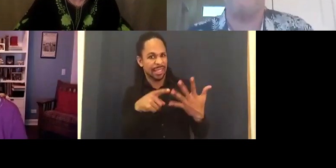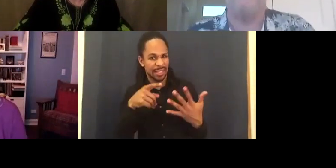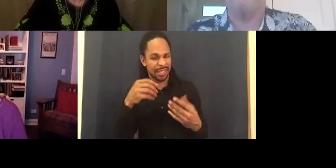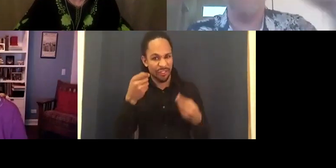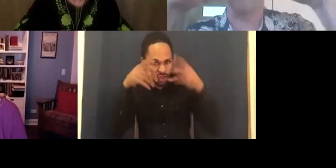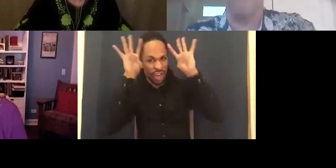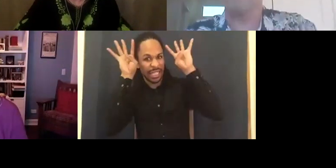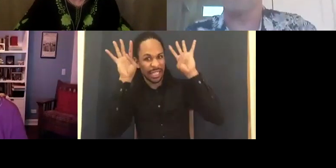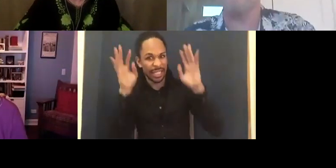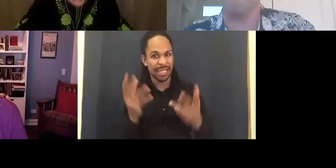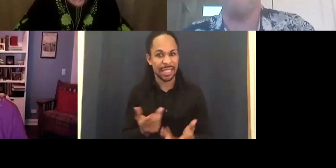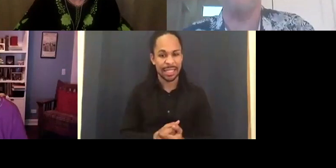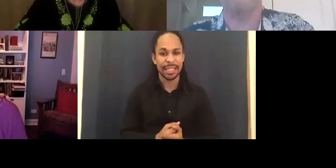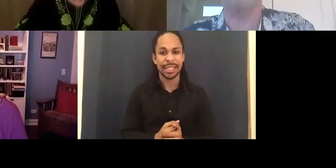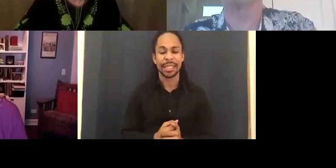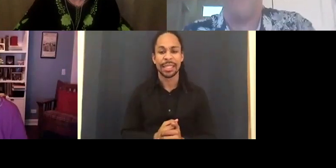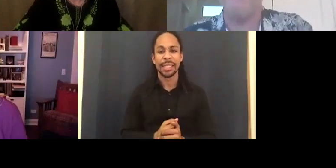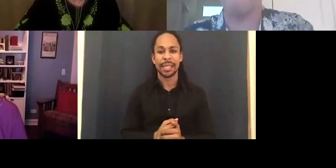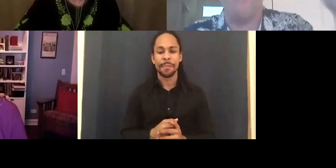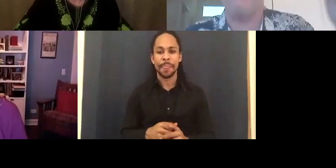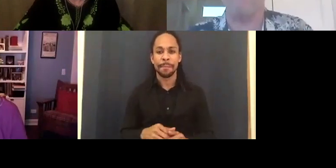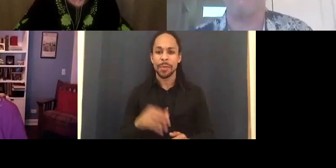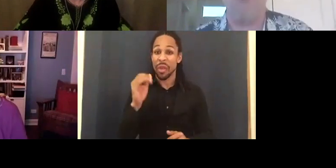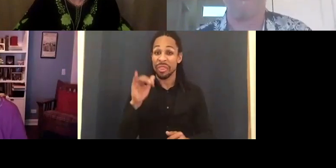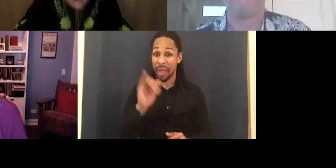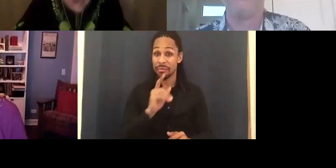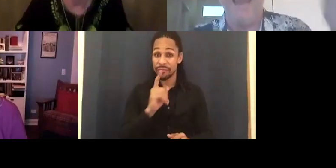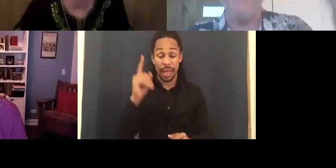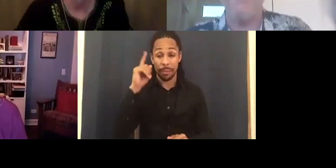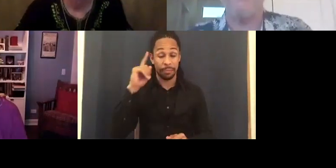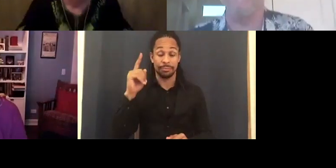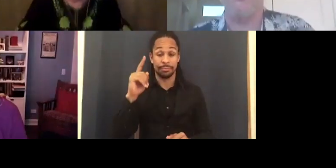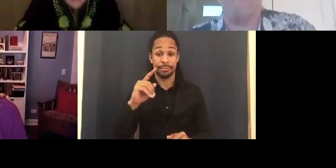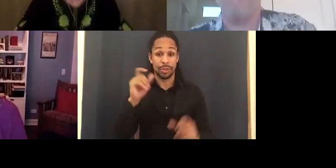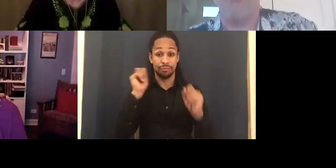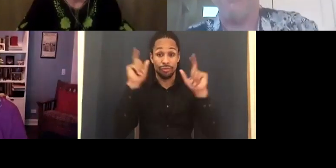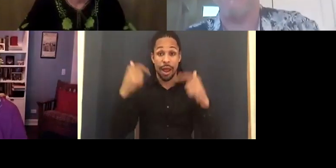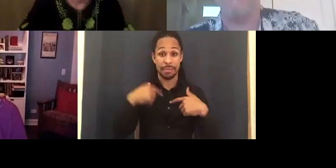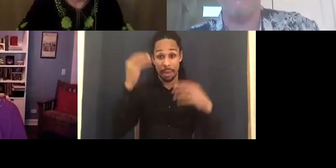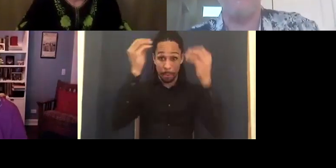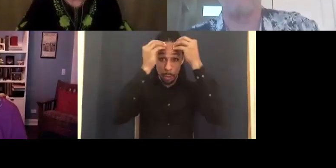It blows my mind to think that was 88 years ago that Freaks came out.